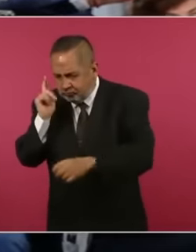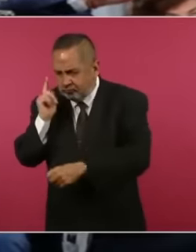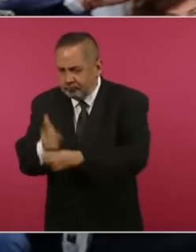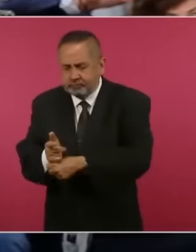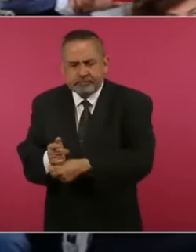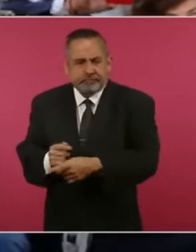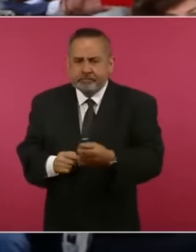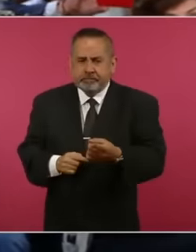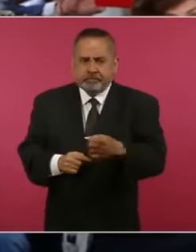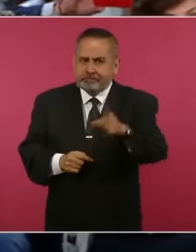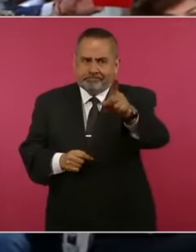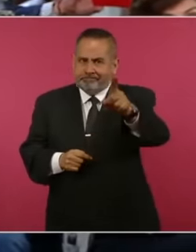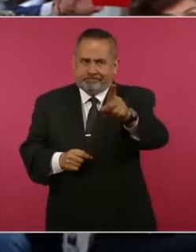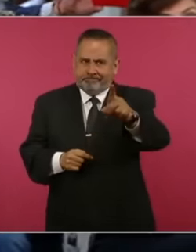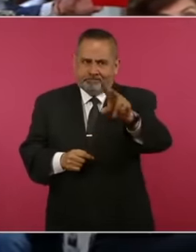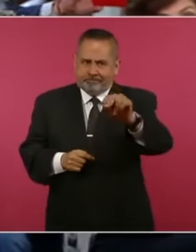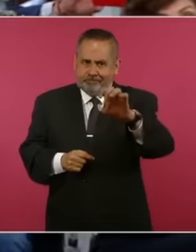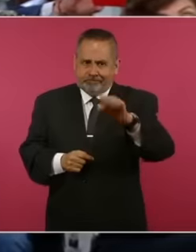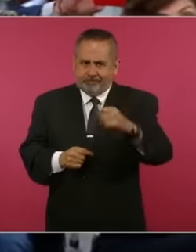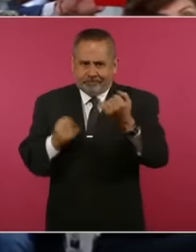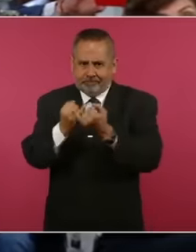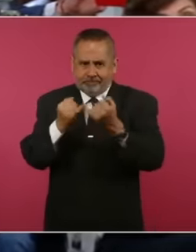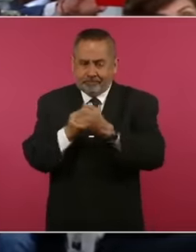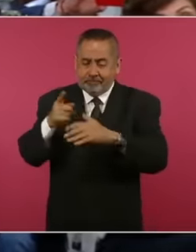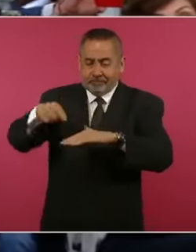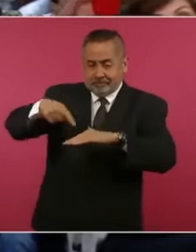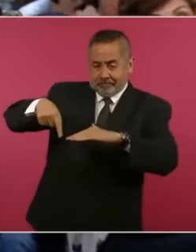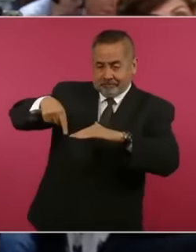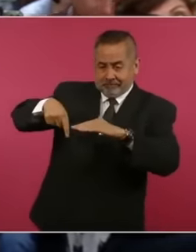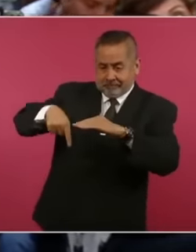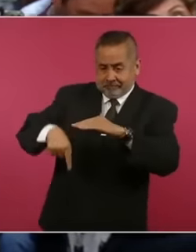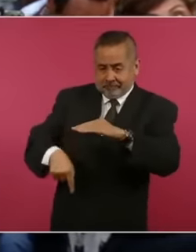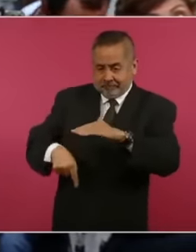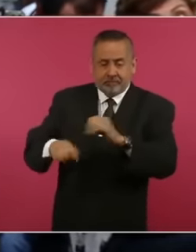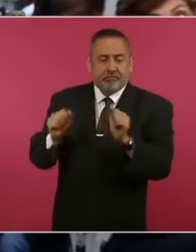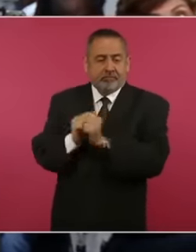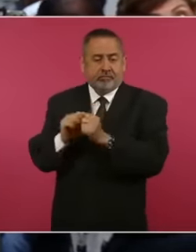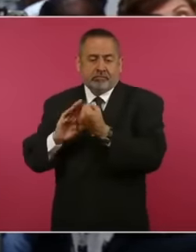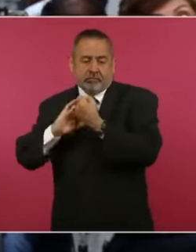it is not as you say that these these iron piles are covered with a material to